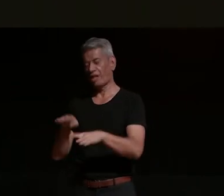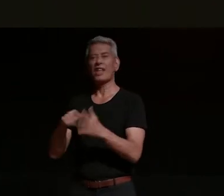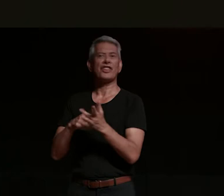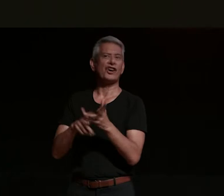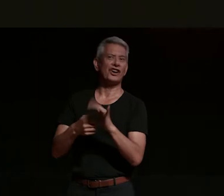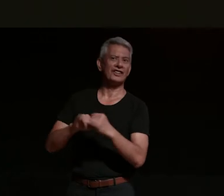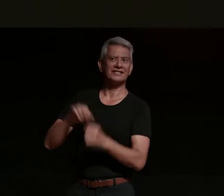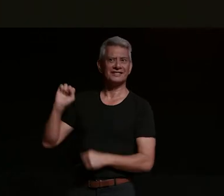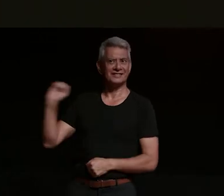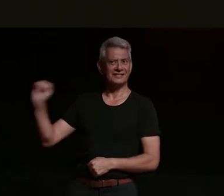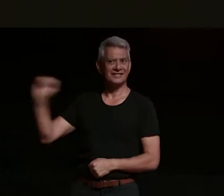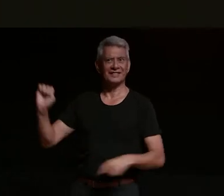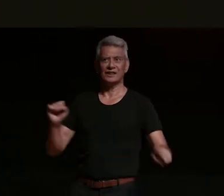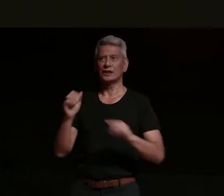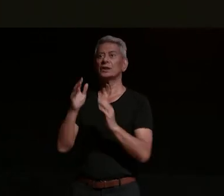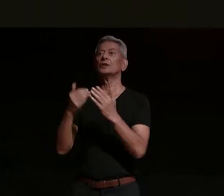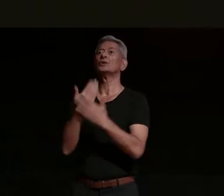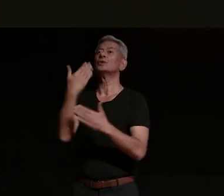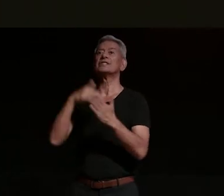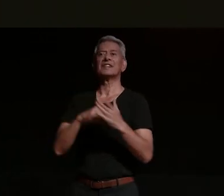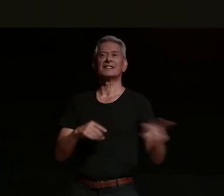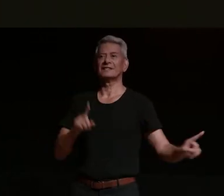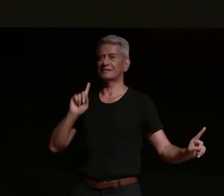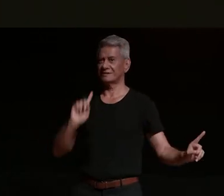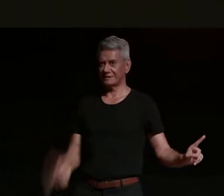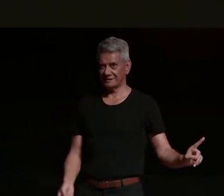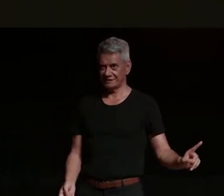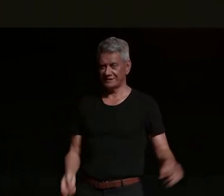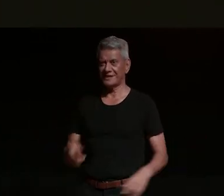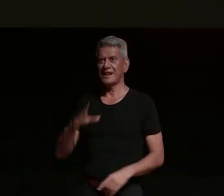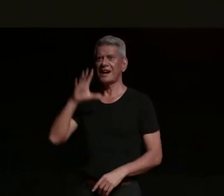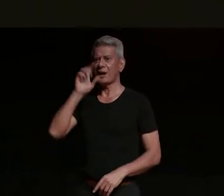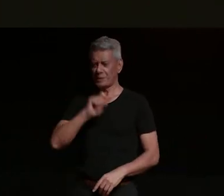are you doing you know i remember going to yeah i remember going to a paramedic job not long after